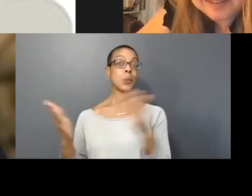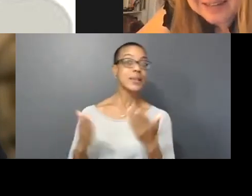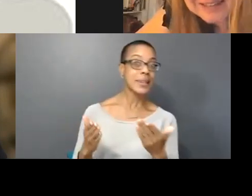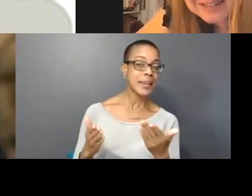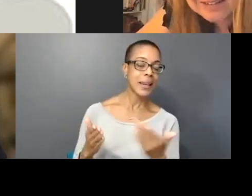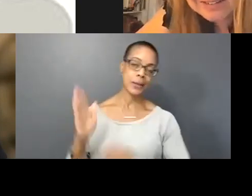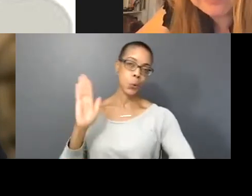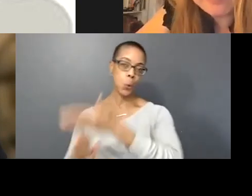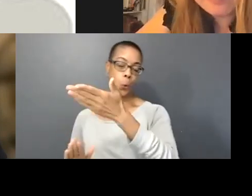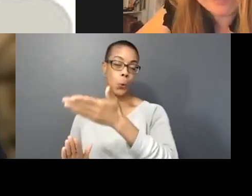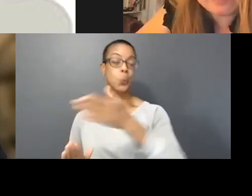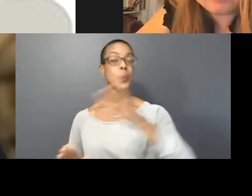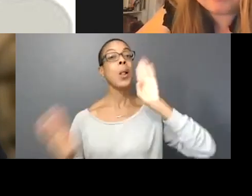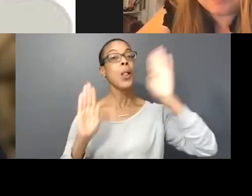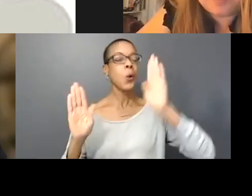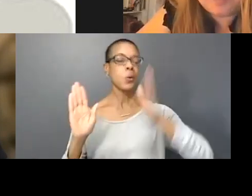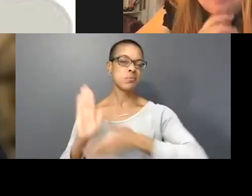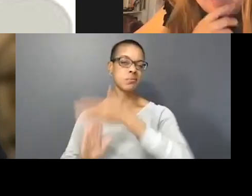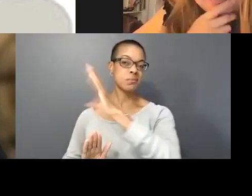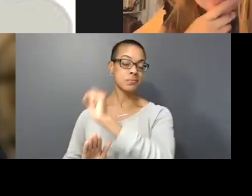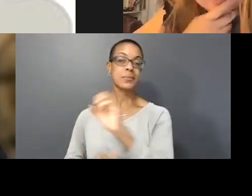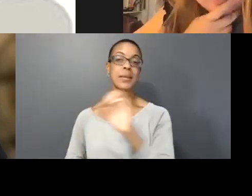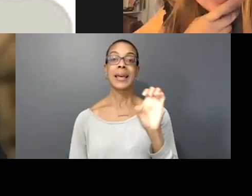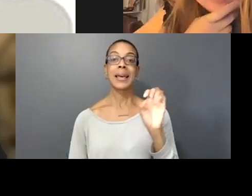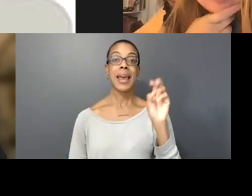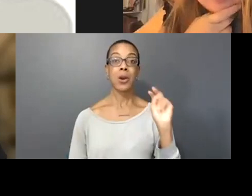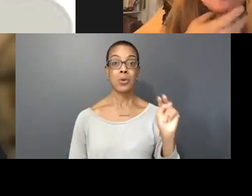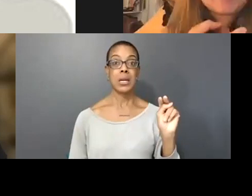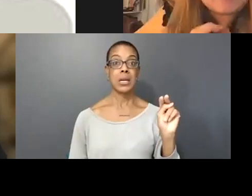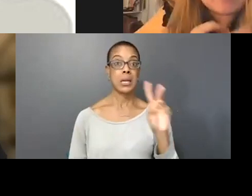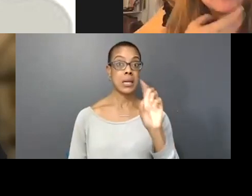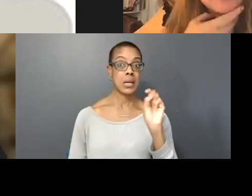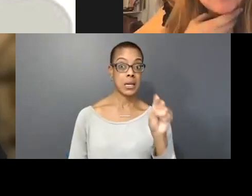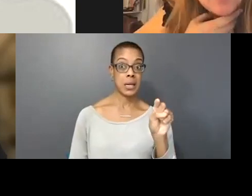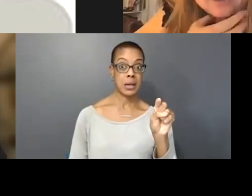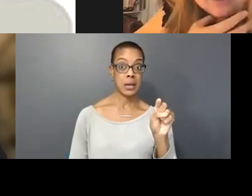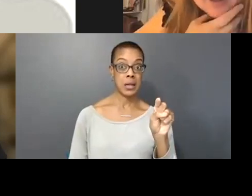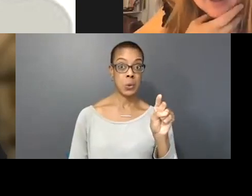Aaron has a question, I don't know if Aaron if you wanted to come online to ask.